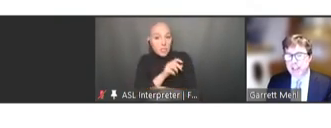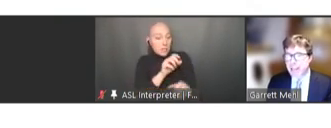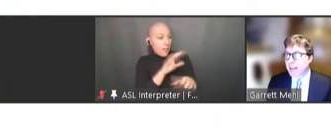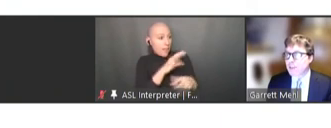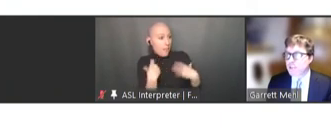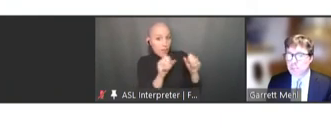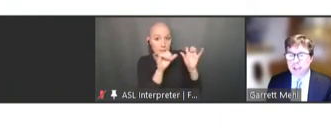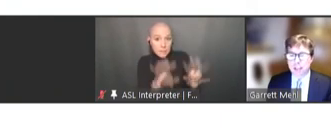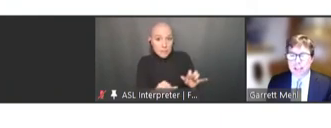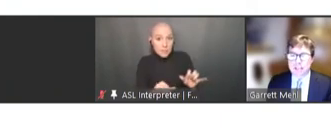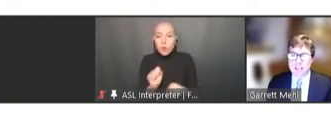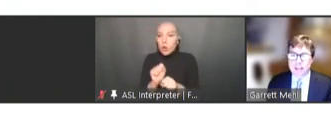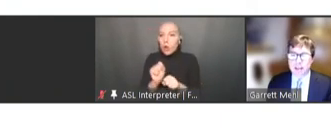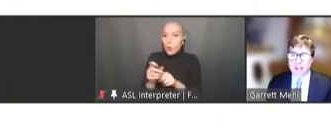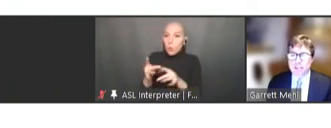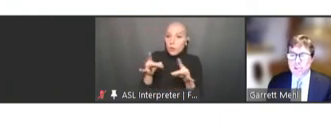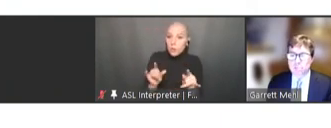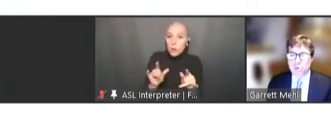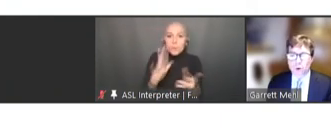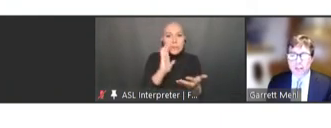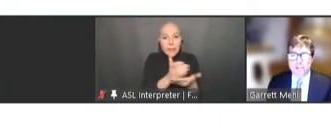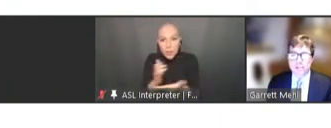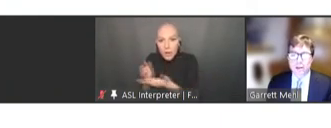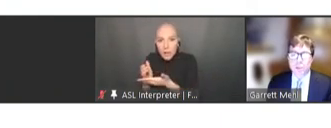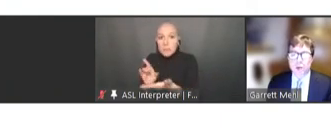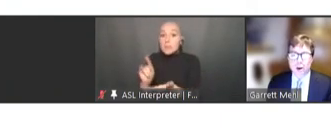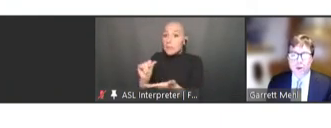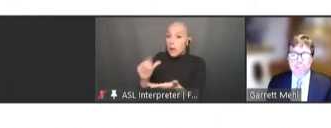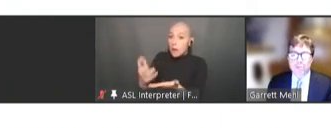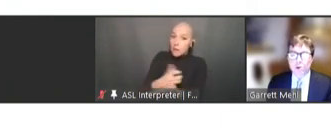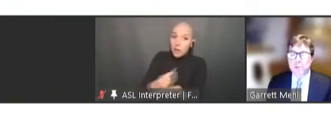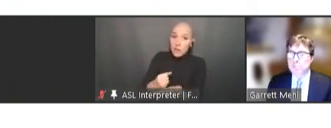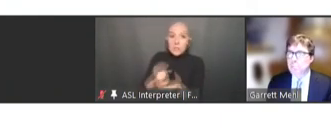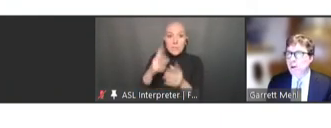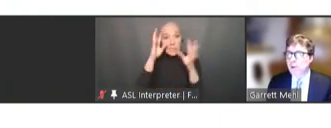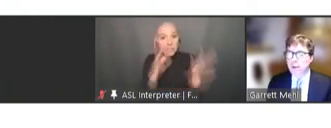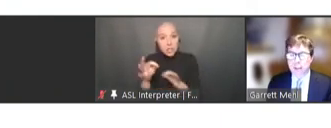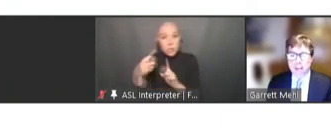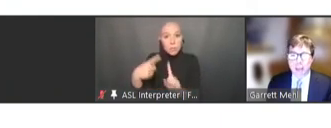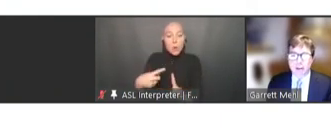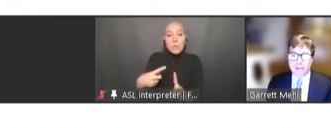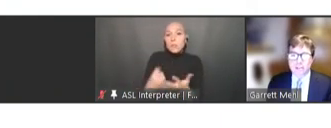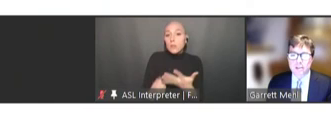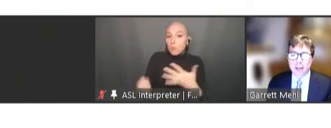data that should be collected, decision points, priority performance monitoring indicators, and